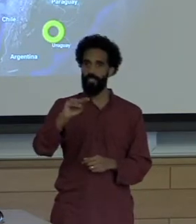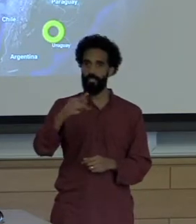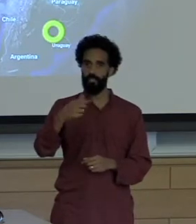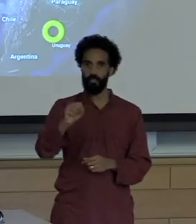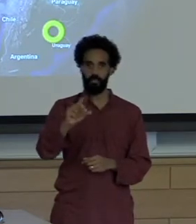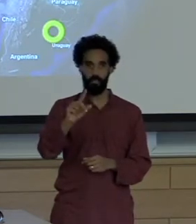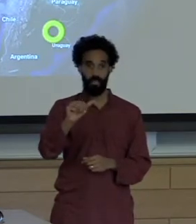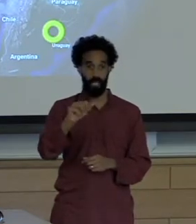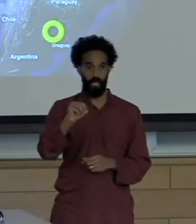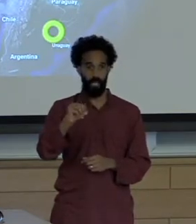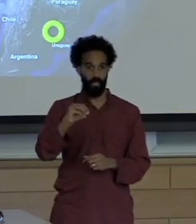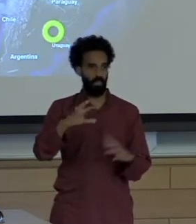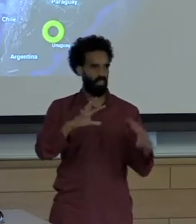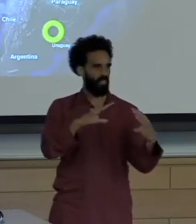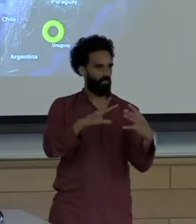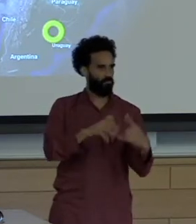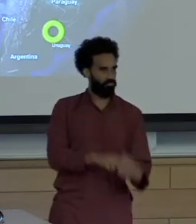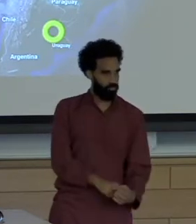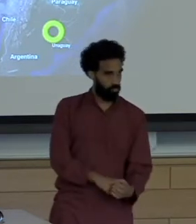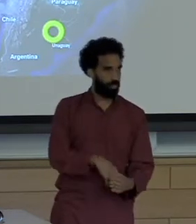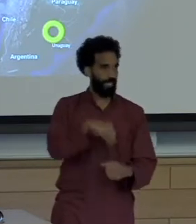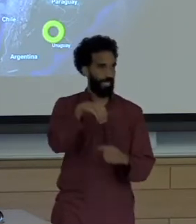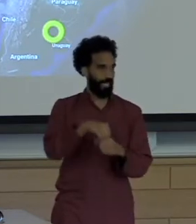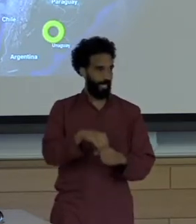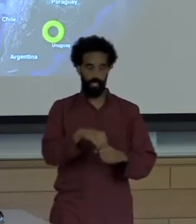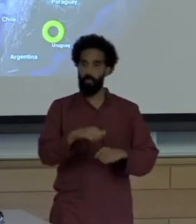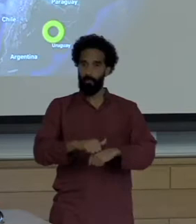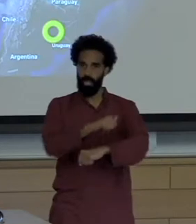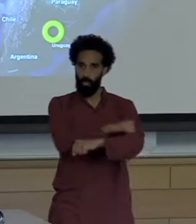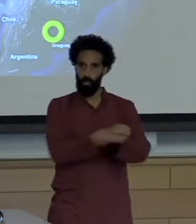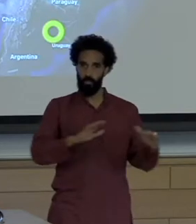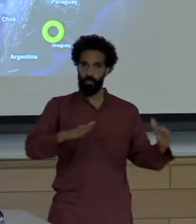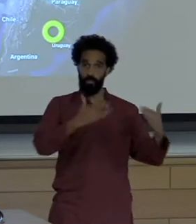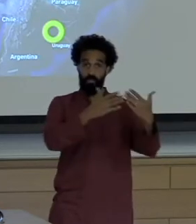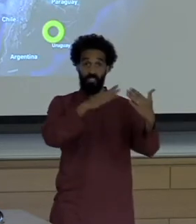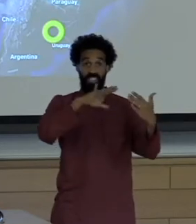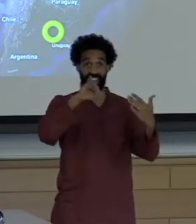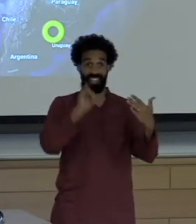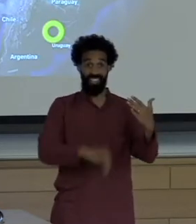Iron ore mines in the mountains and those disasters basically drowned